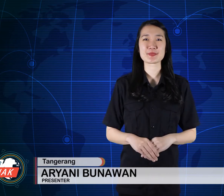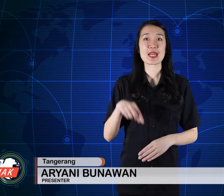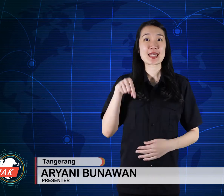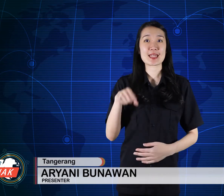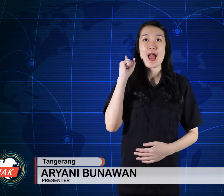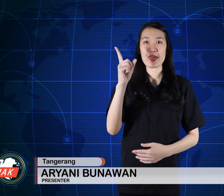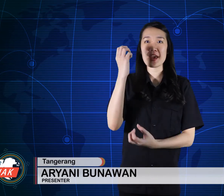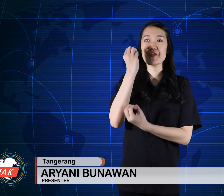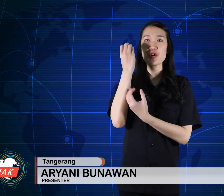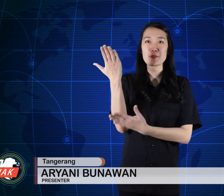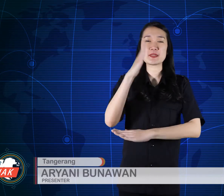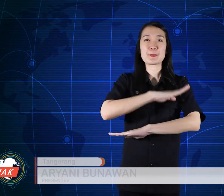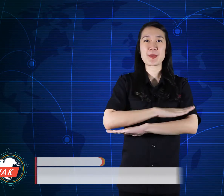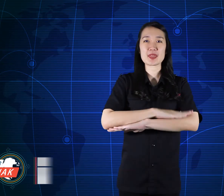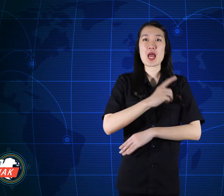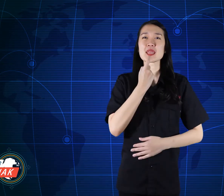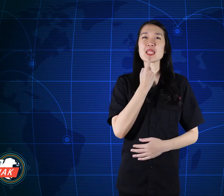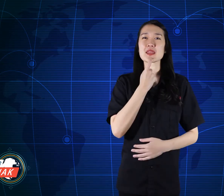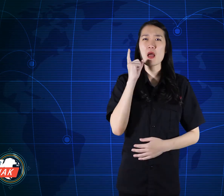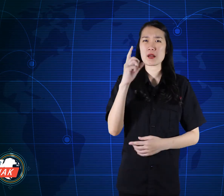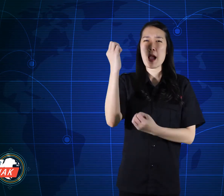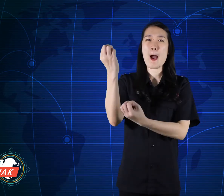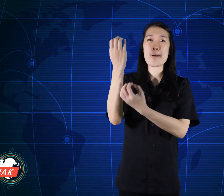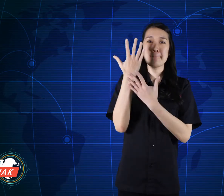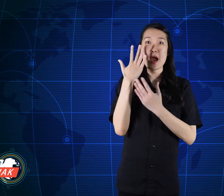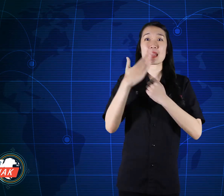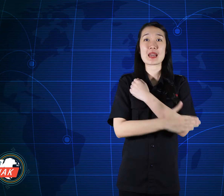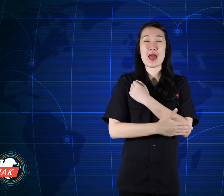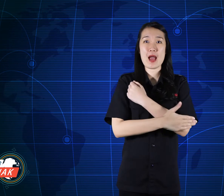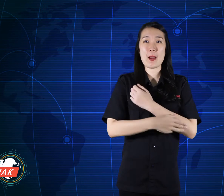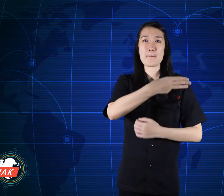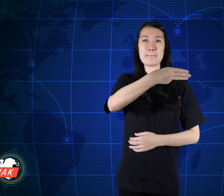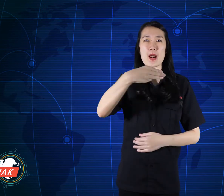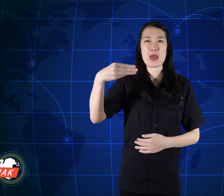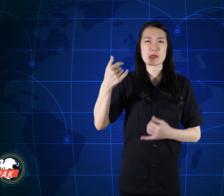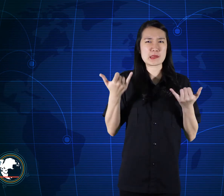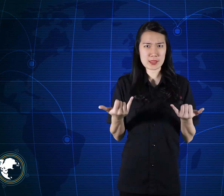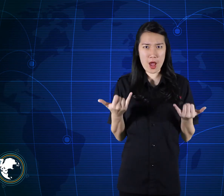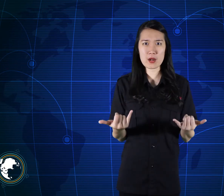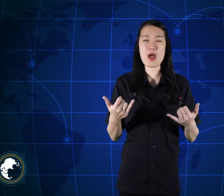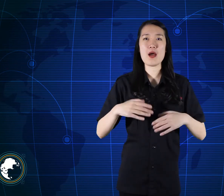Today I want to inform you about the news, about the news of the Netherlands now.